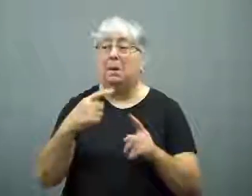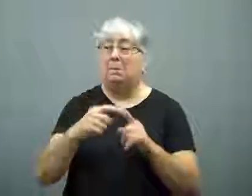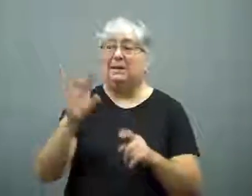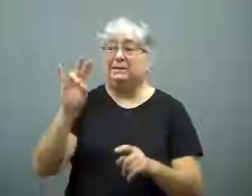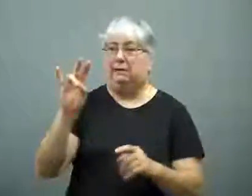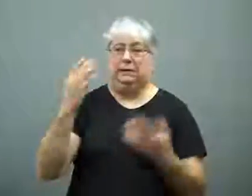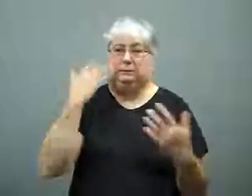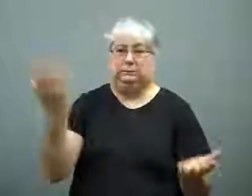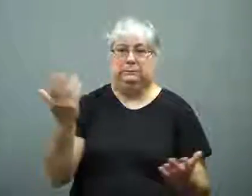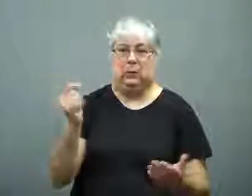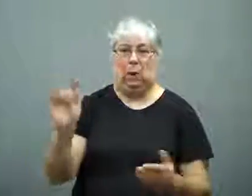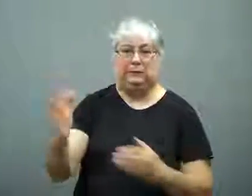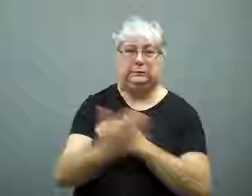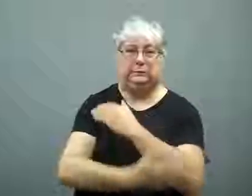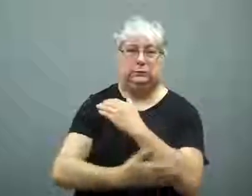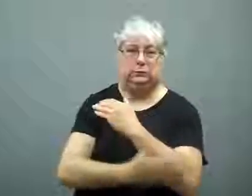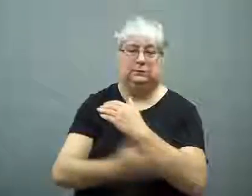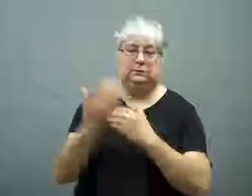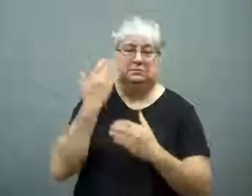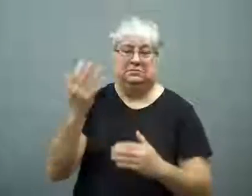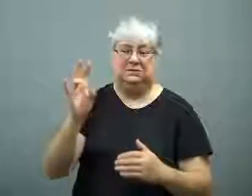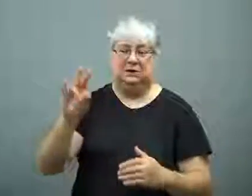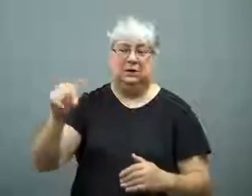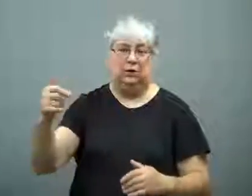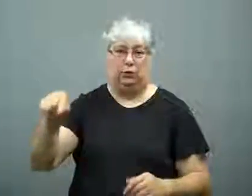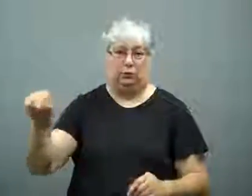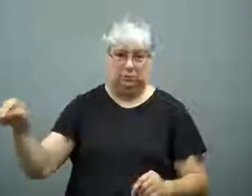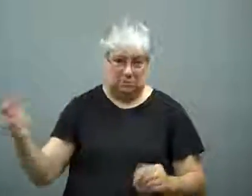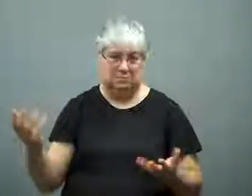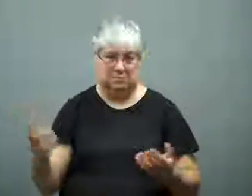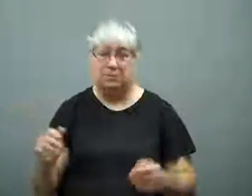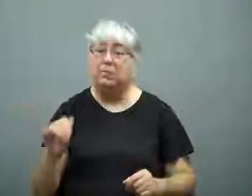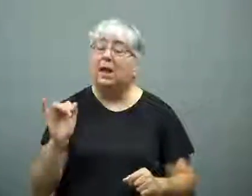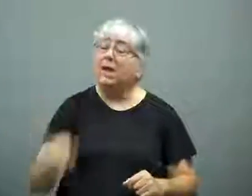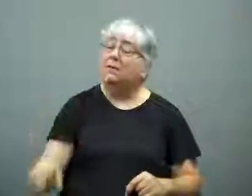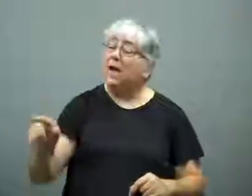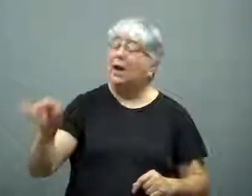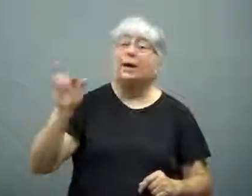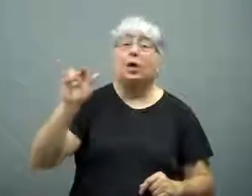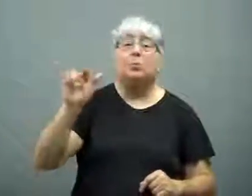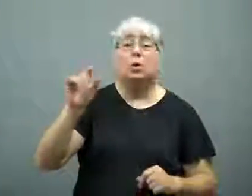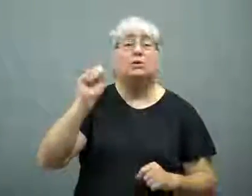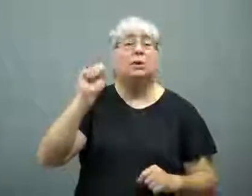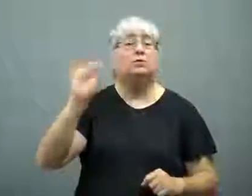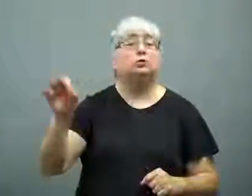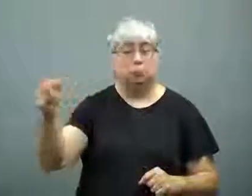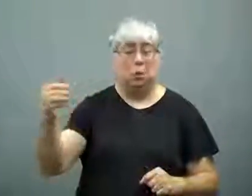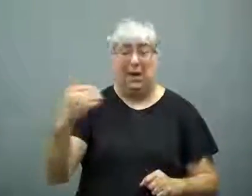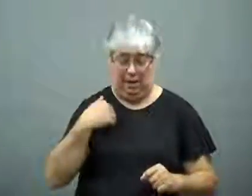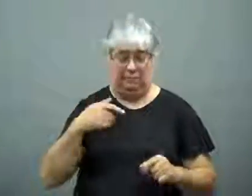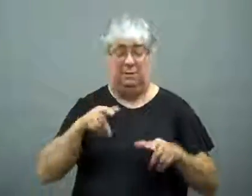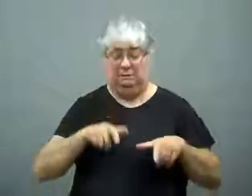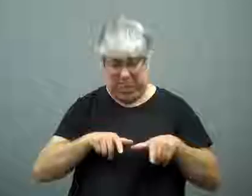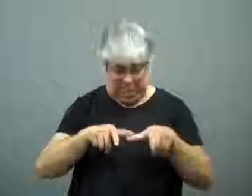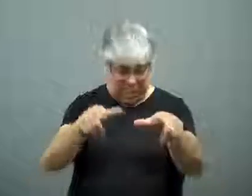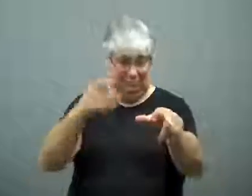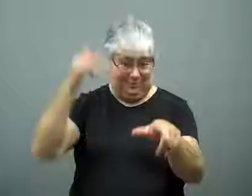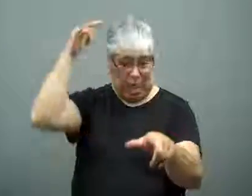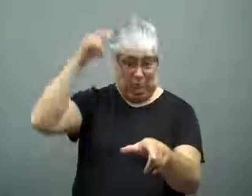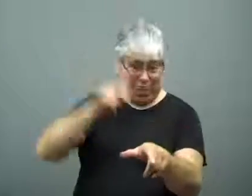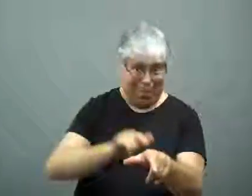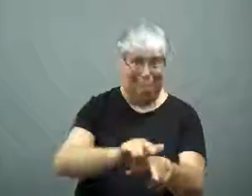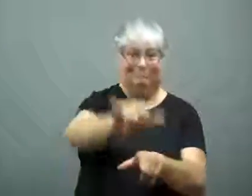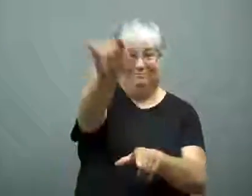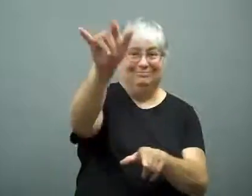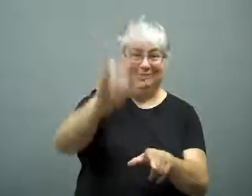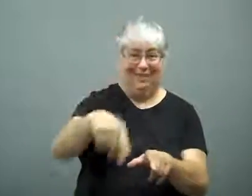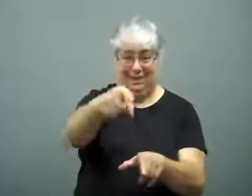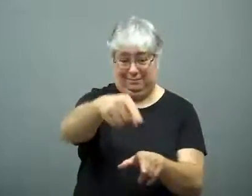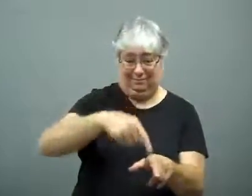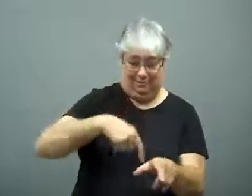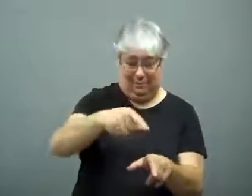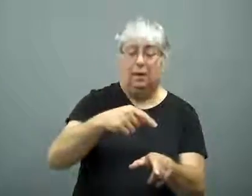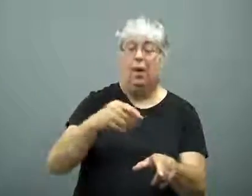There were seven others of unknown nationality.